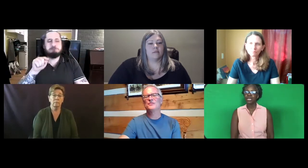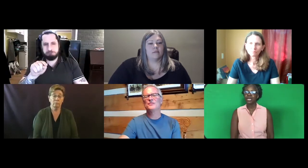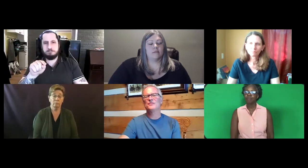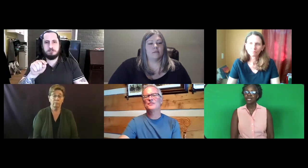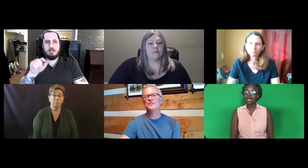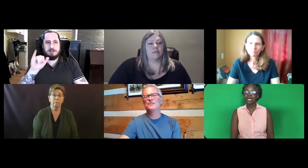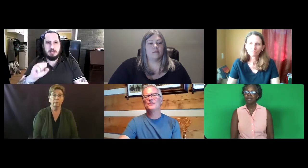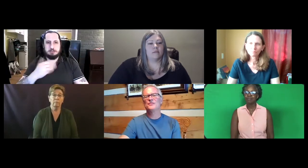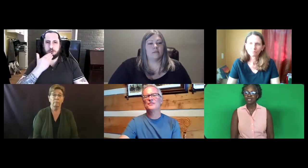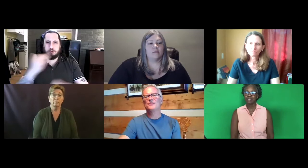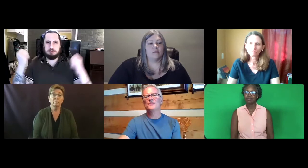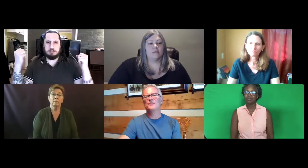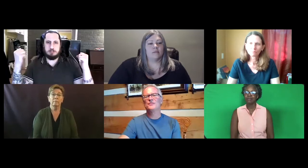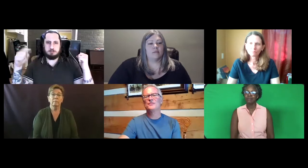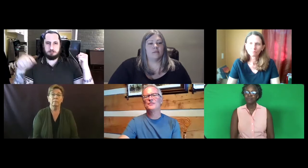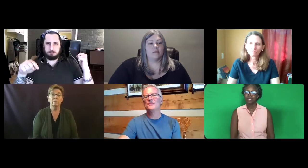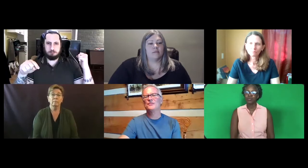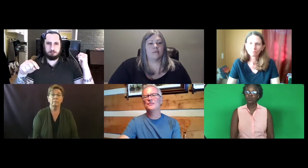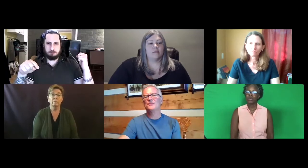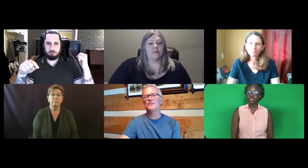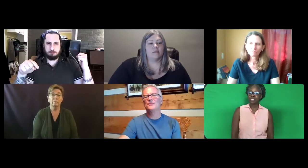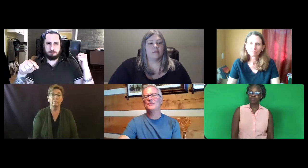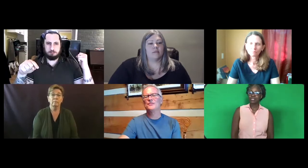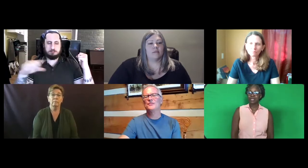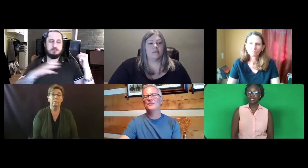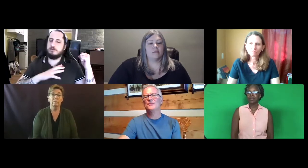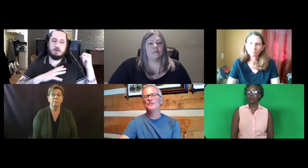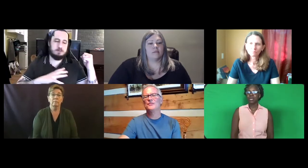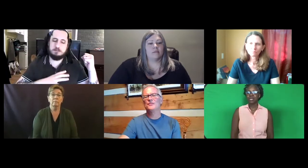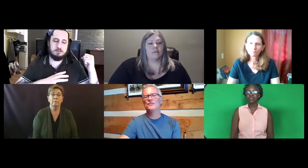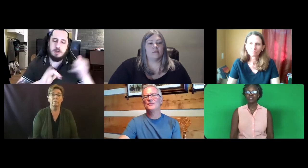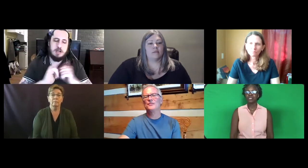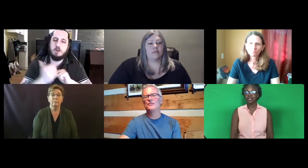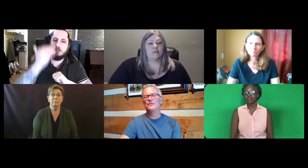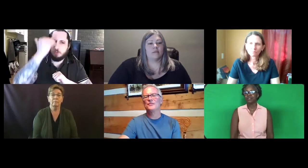And by that I mean we look at someone and say, okay. That's a good signer.